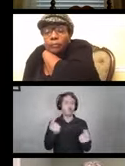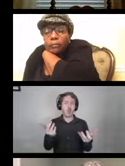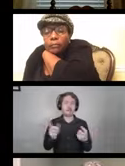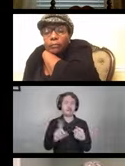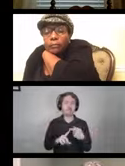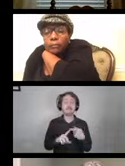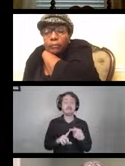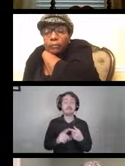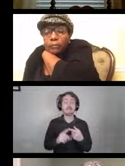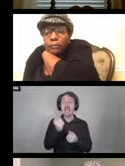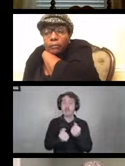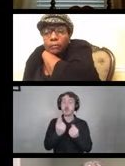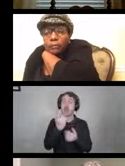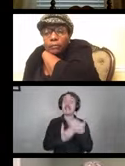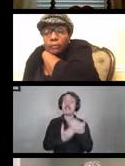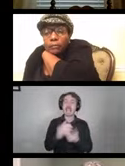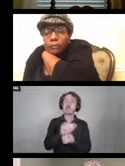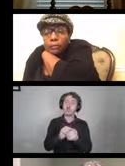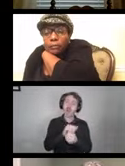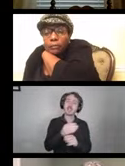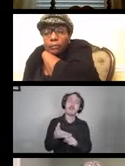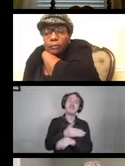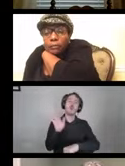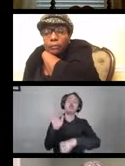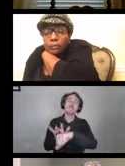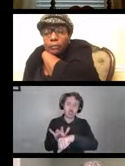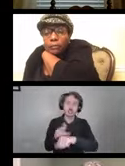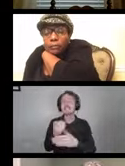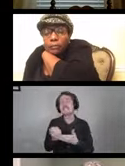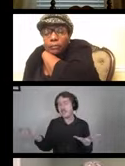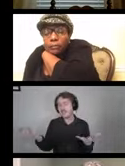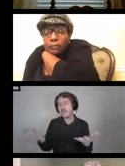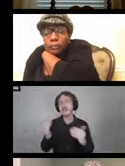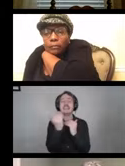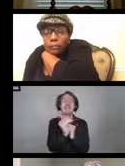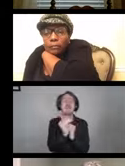Everyone should wash hands before handling devices, limit contact with other objects,